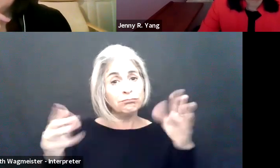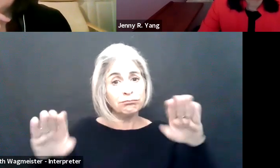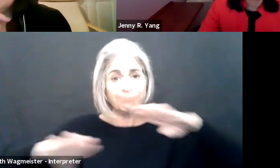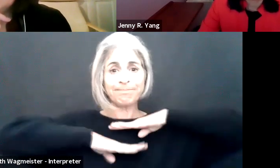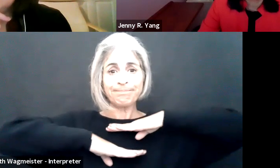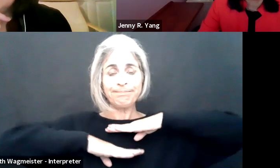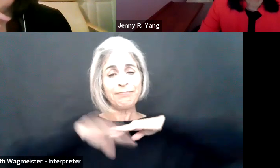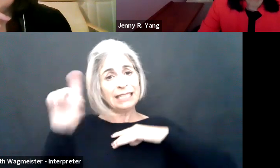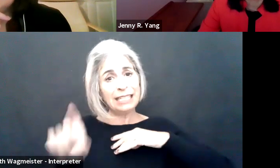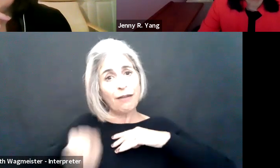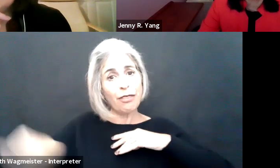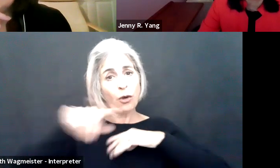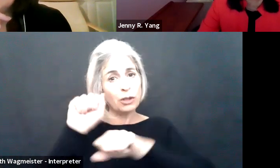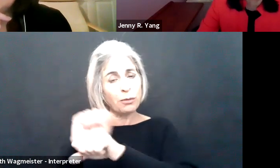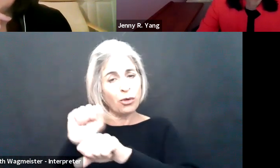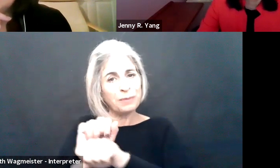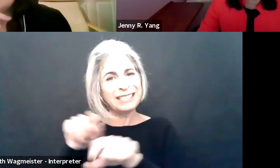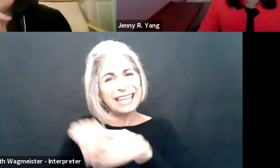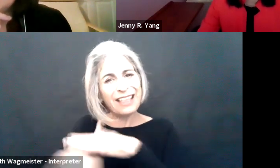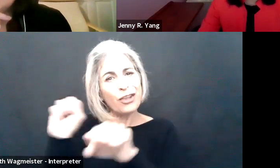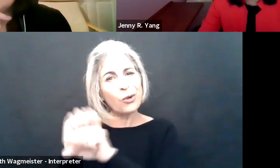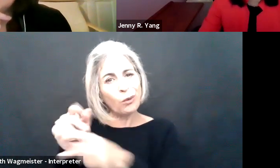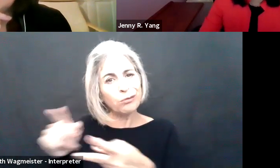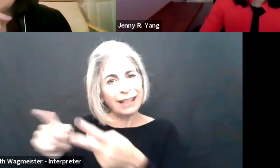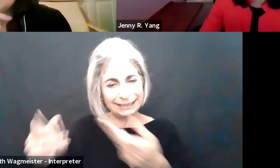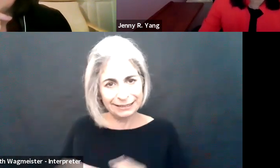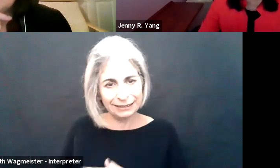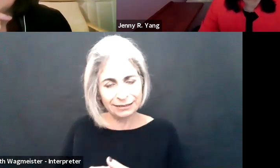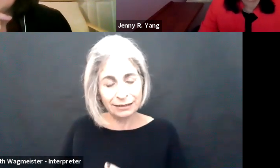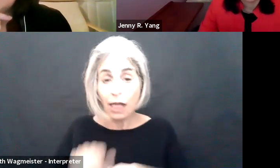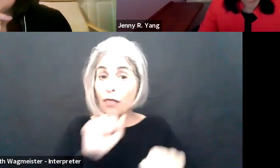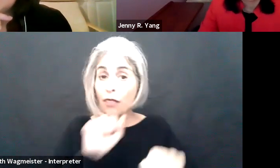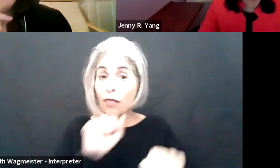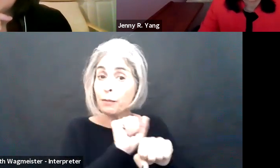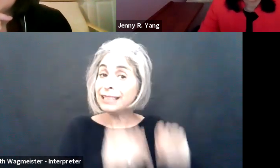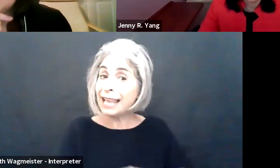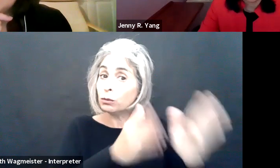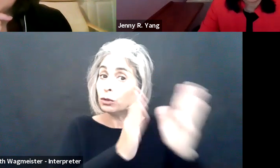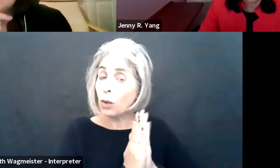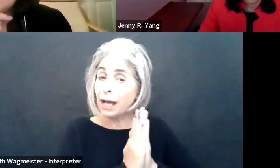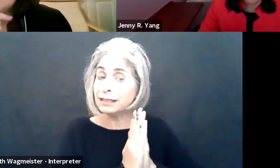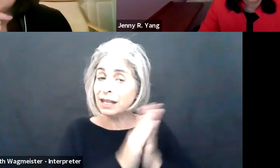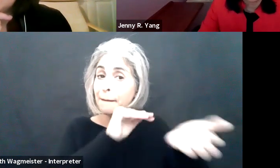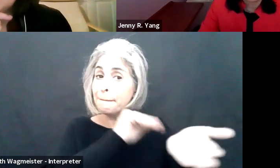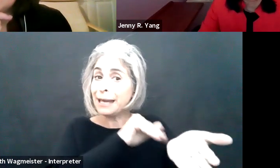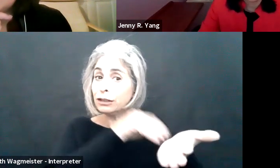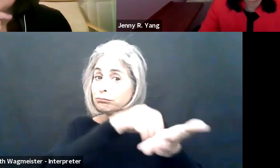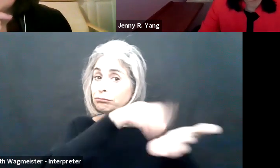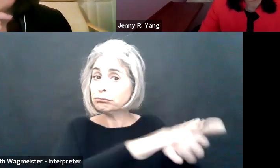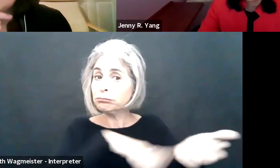accommodations that may effectively meet the needs of the employee and the workforce.